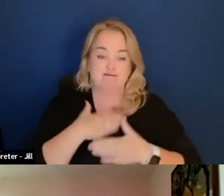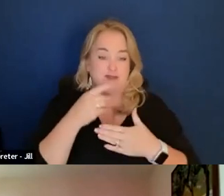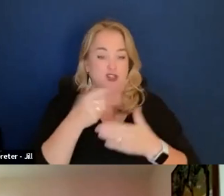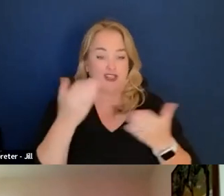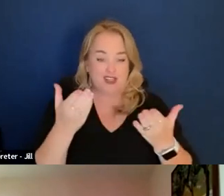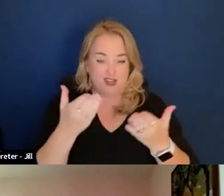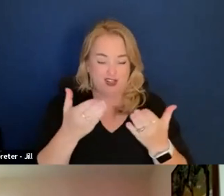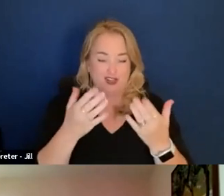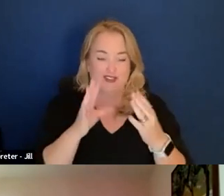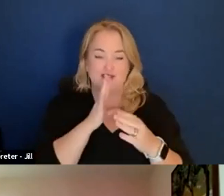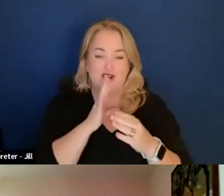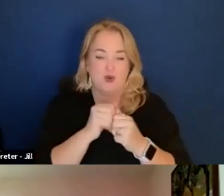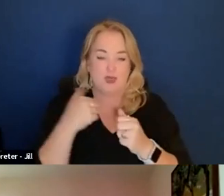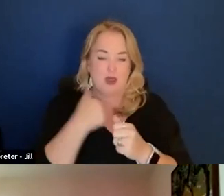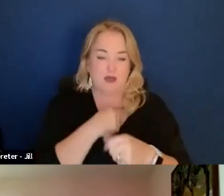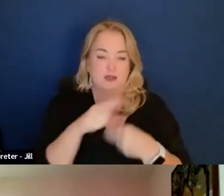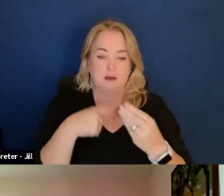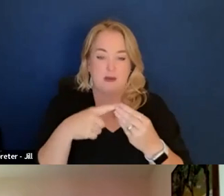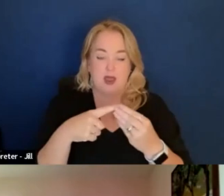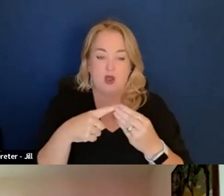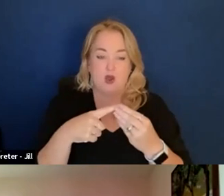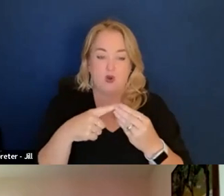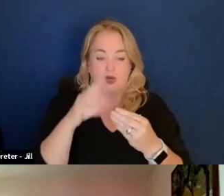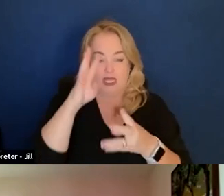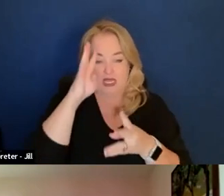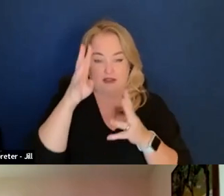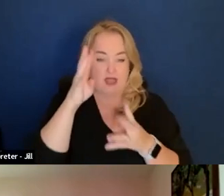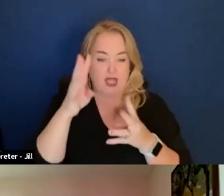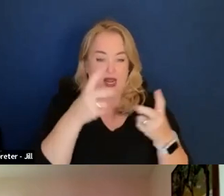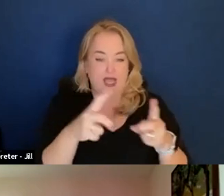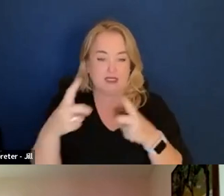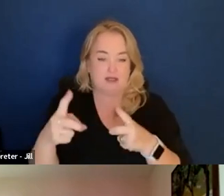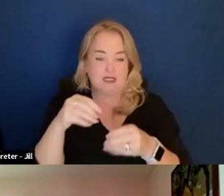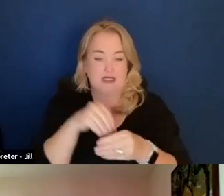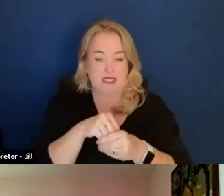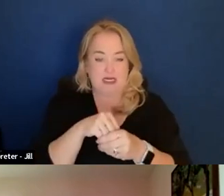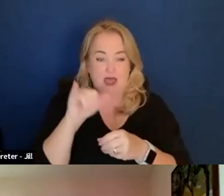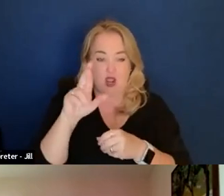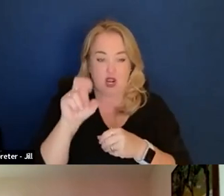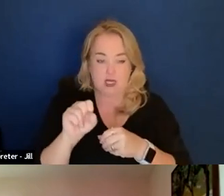to talk with us about the innovative activities that are happening within IRS.